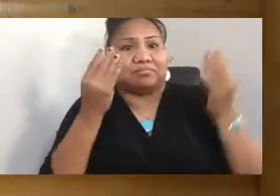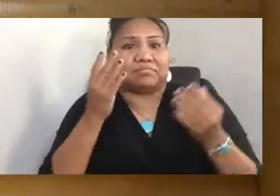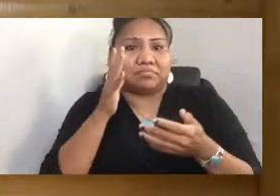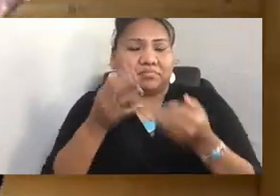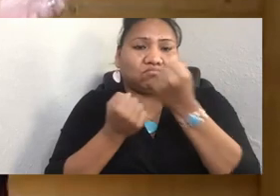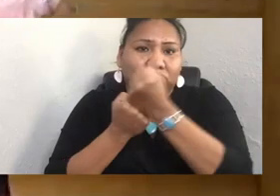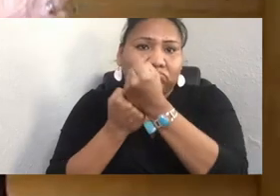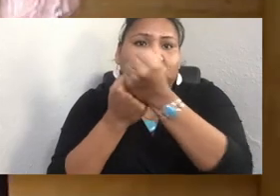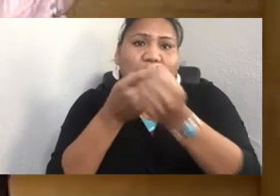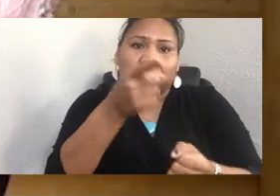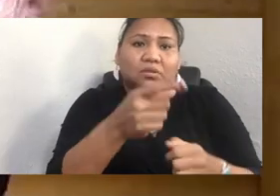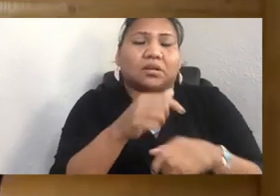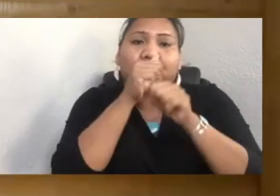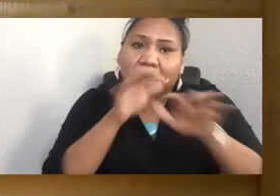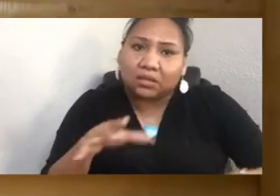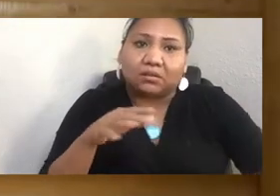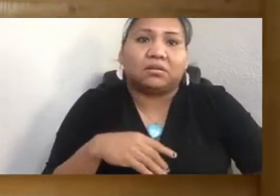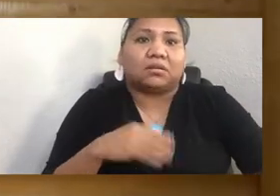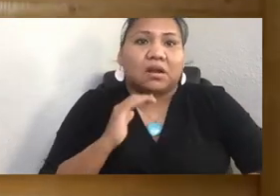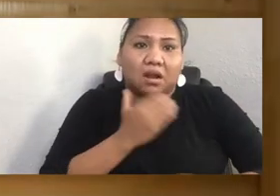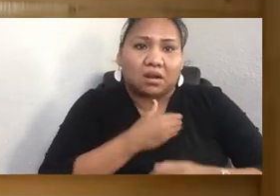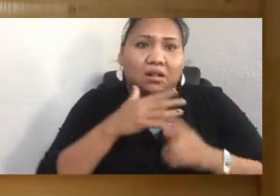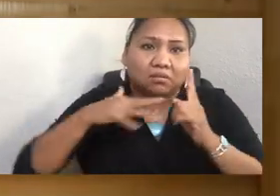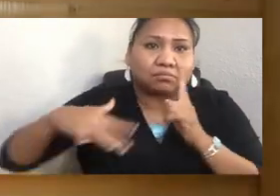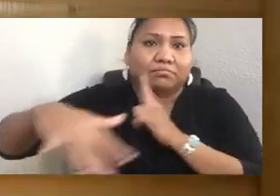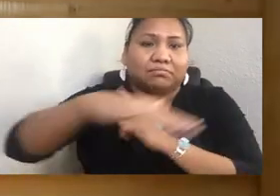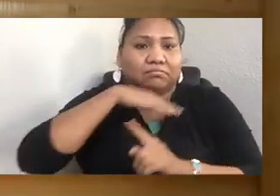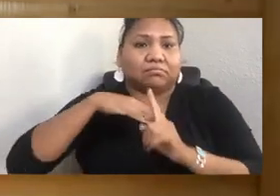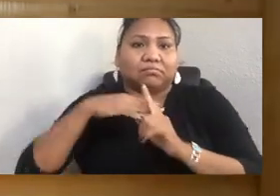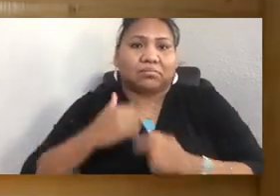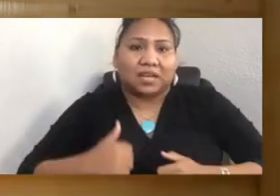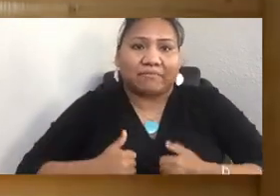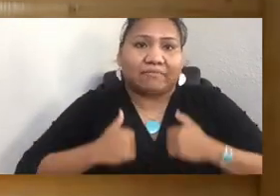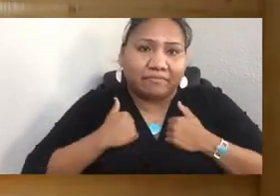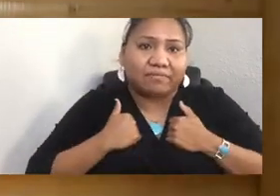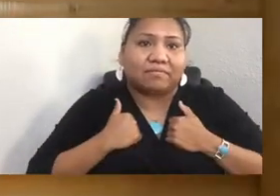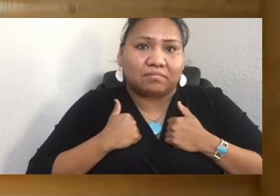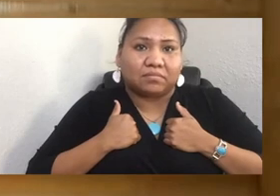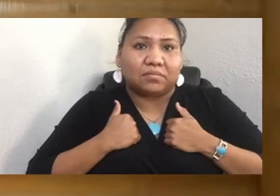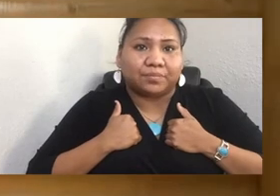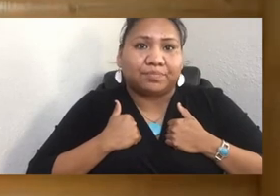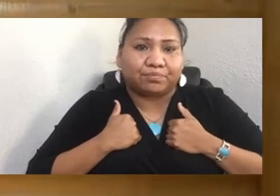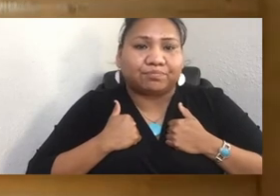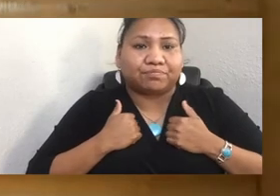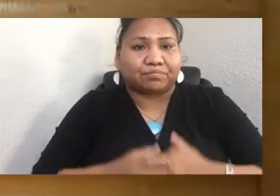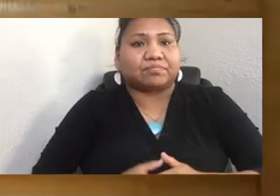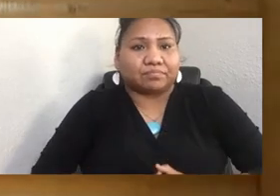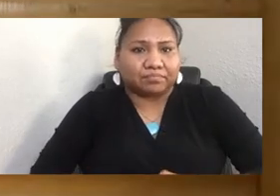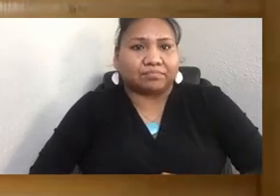blesses our environment, and gives life neverending. [NON-ENGLISH SPEECH]